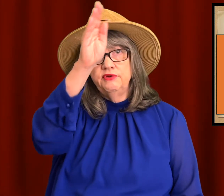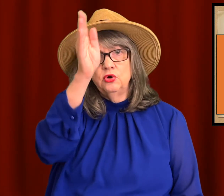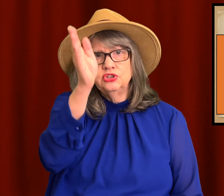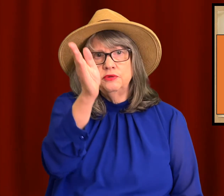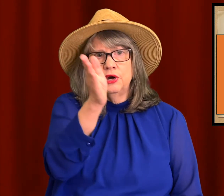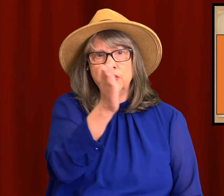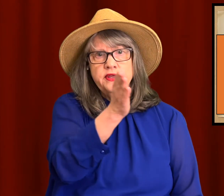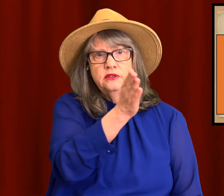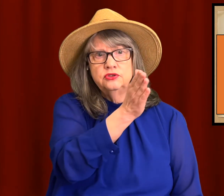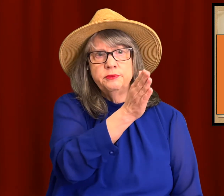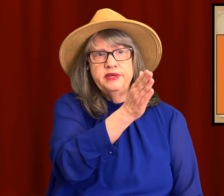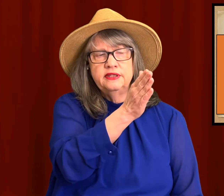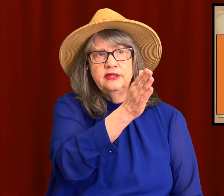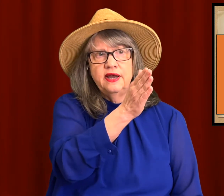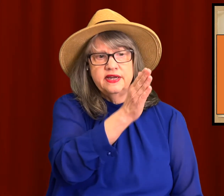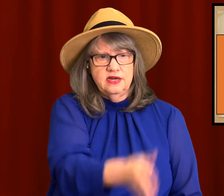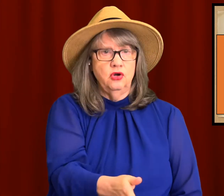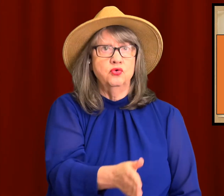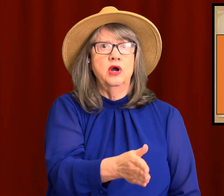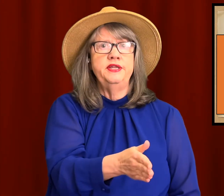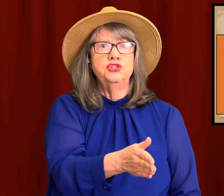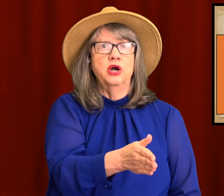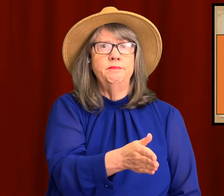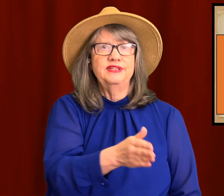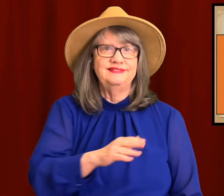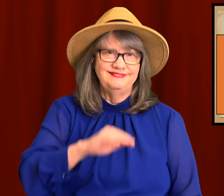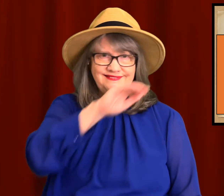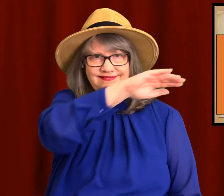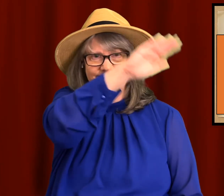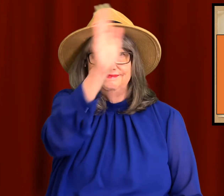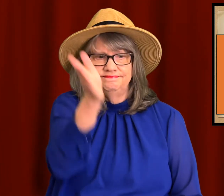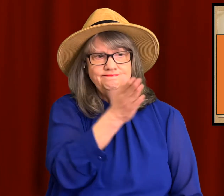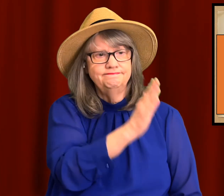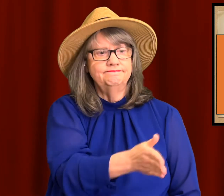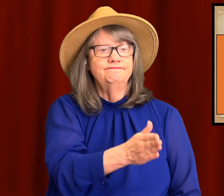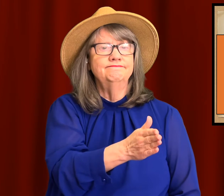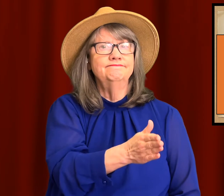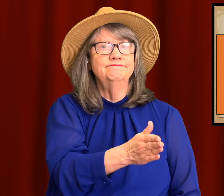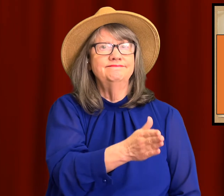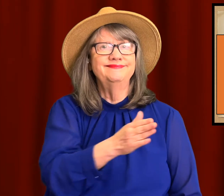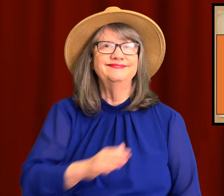question mark that looks a bit like a karate chop.